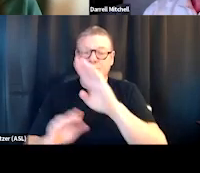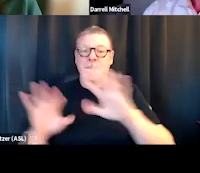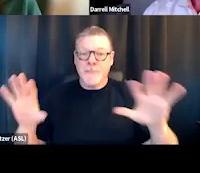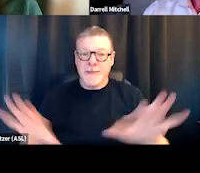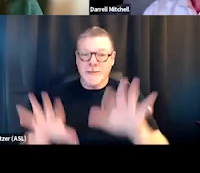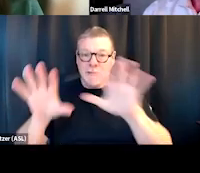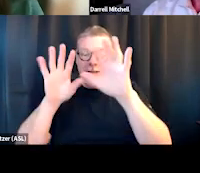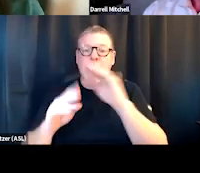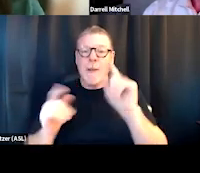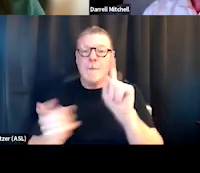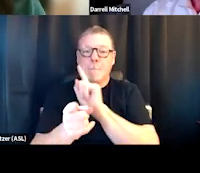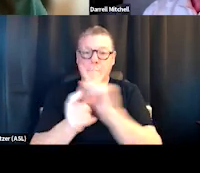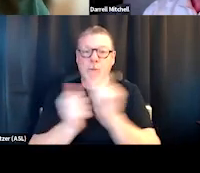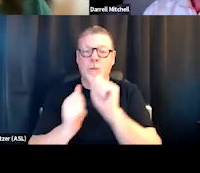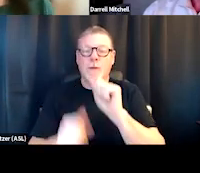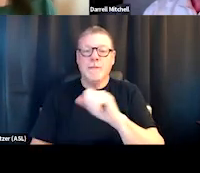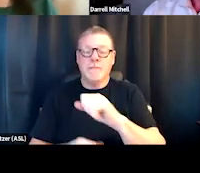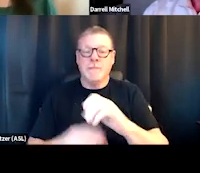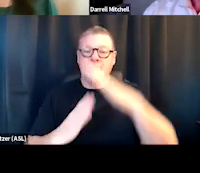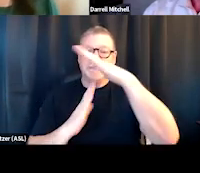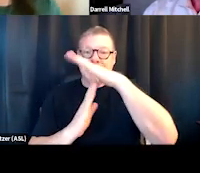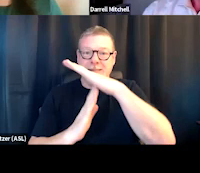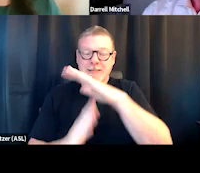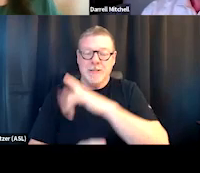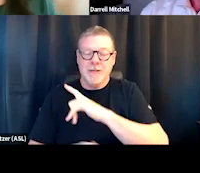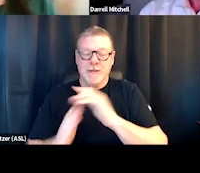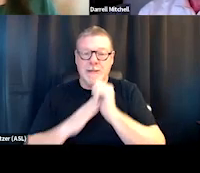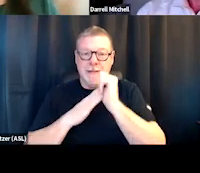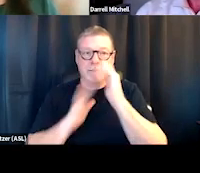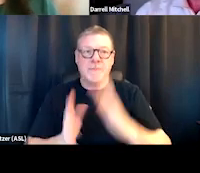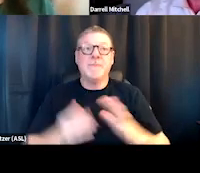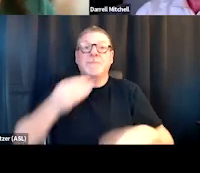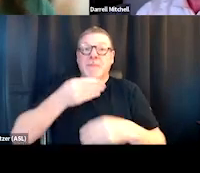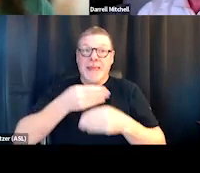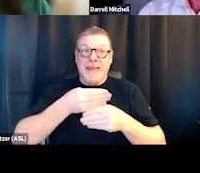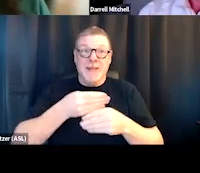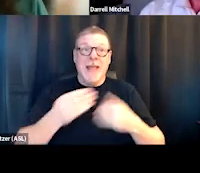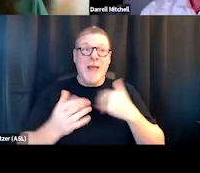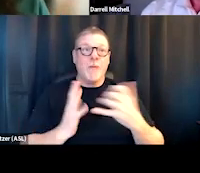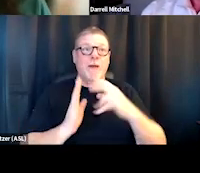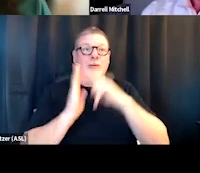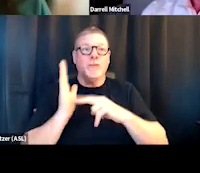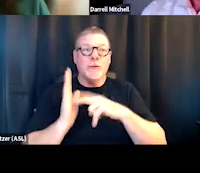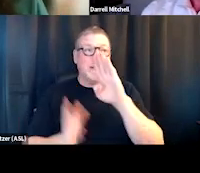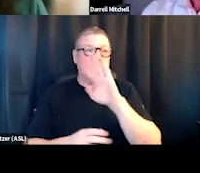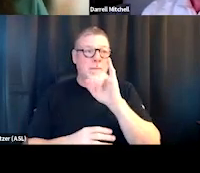and to meet with senior leaders. Additionally, I want to read you the bio of Mike Keevin.